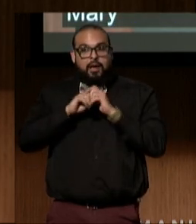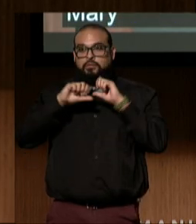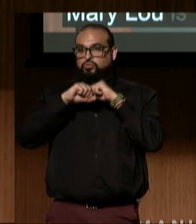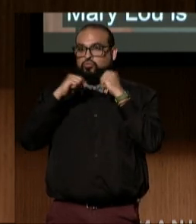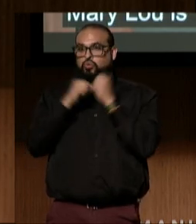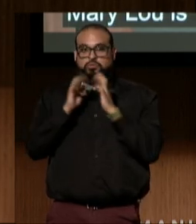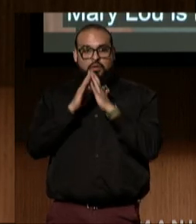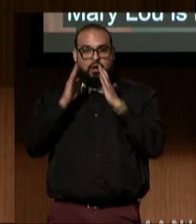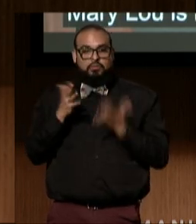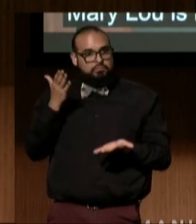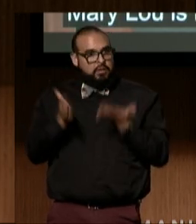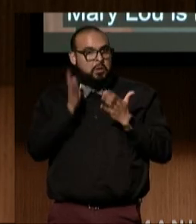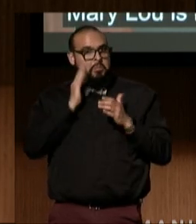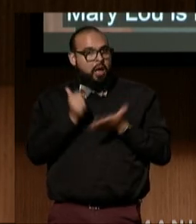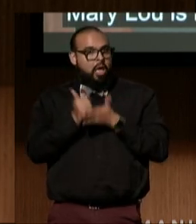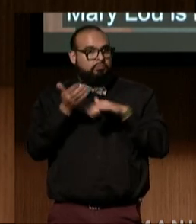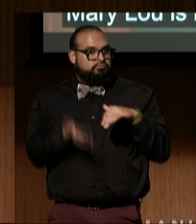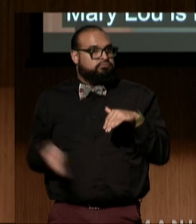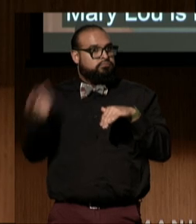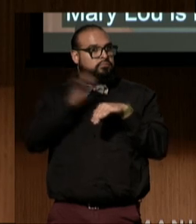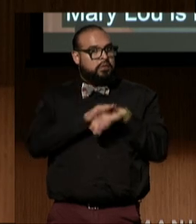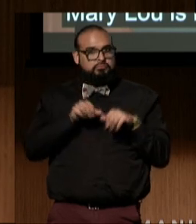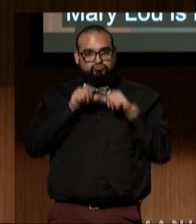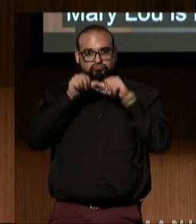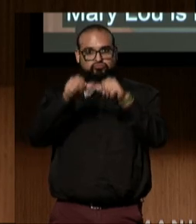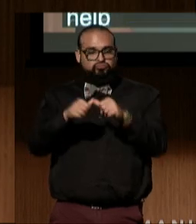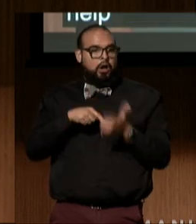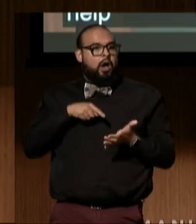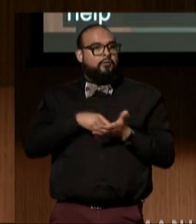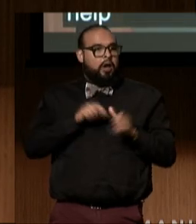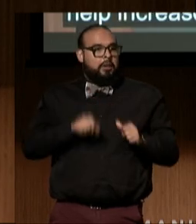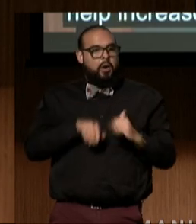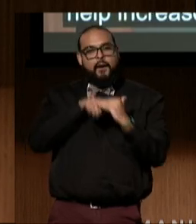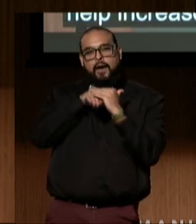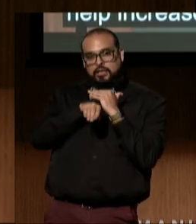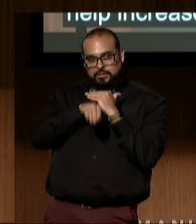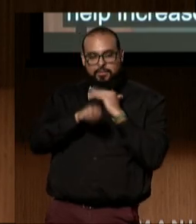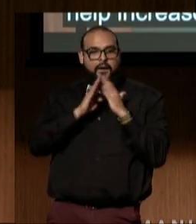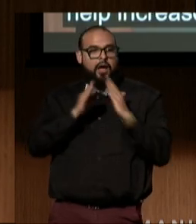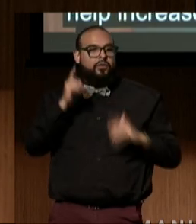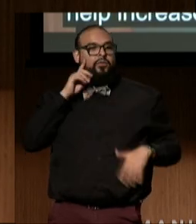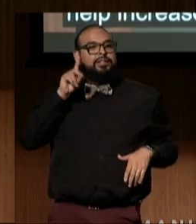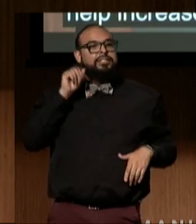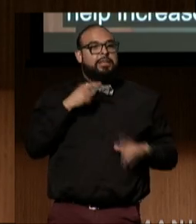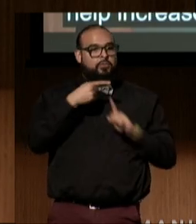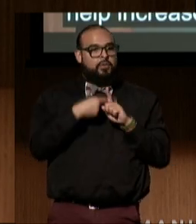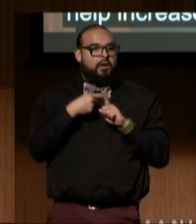may help increase permanent affordable, accessible housing for disabled renters.